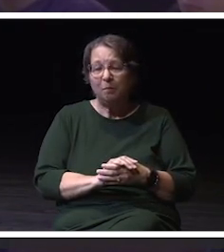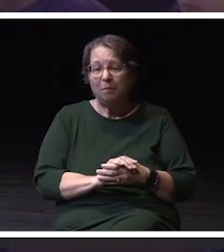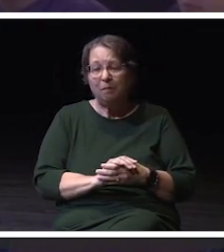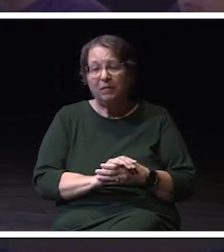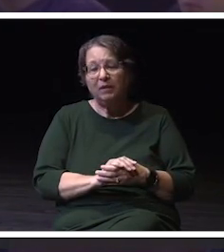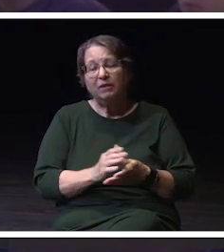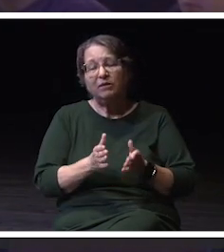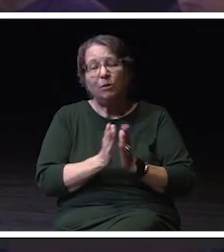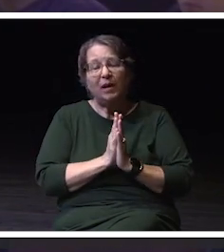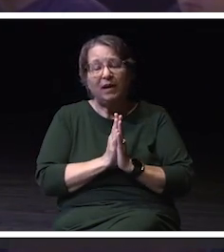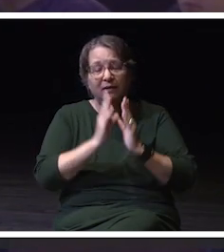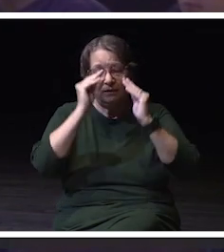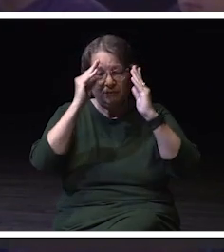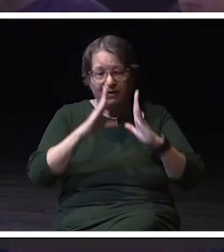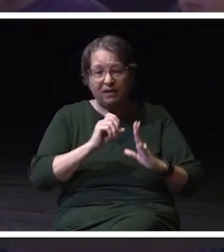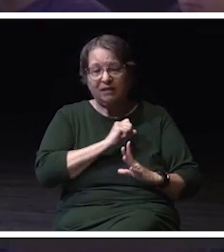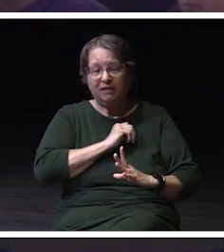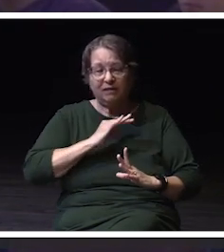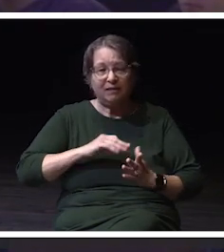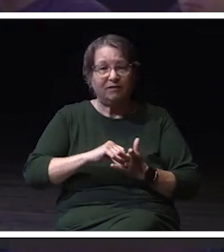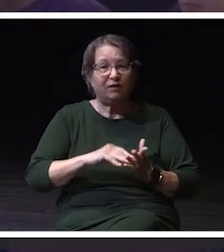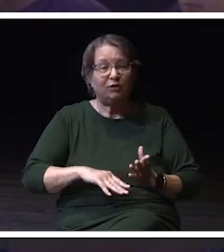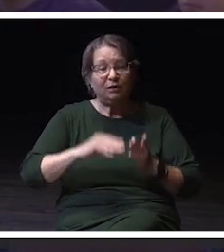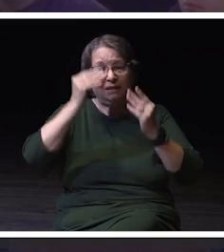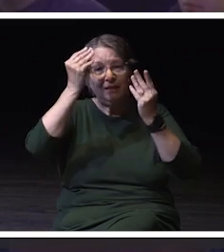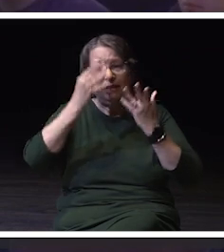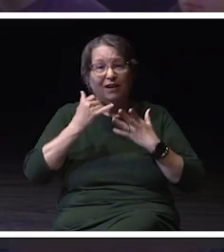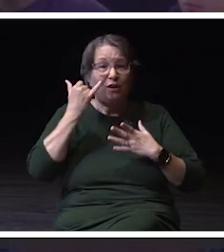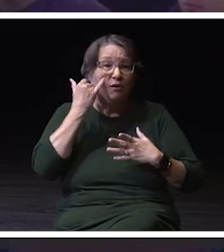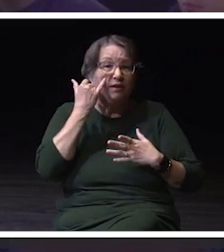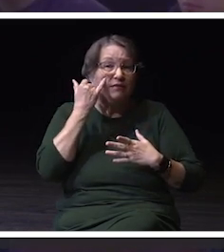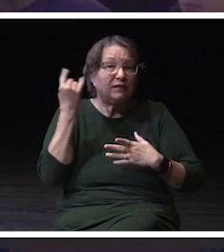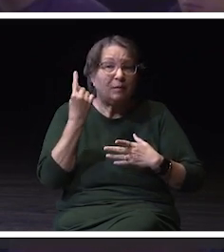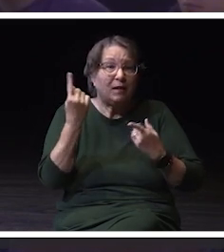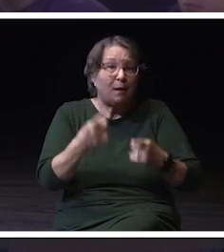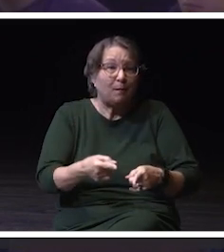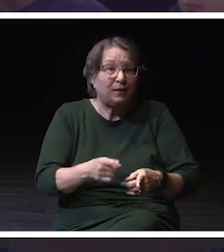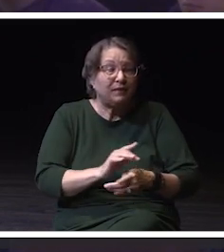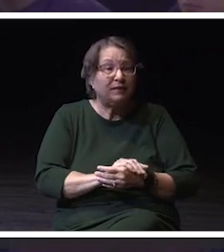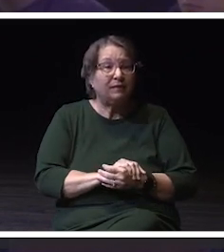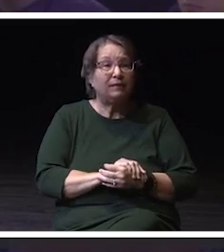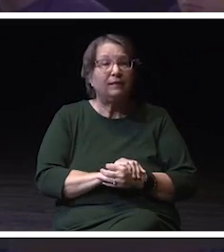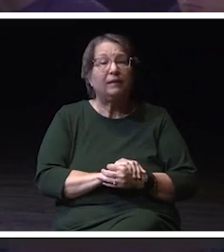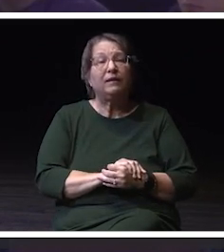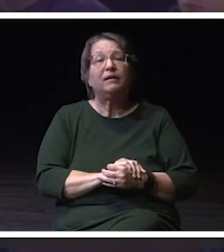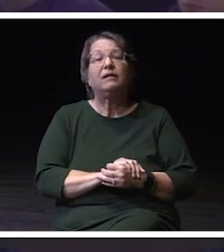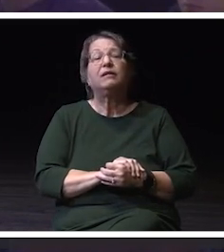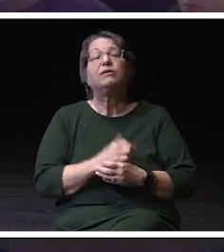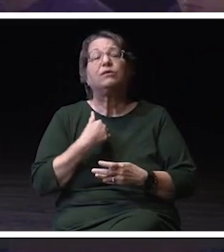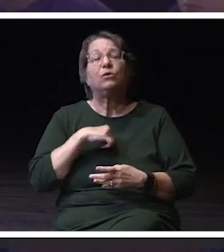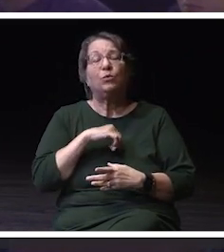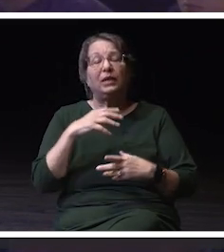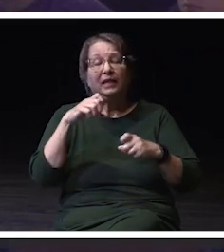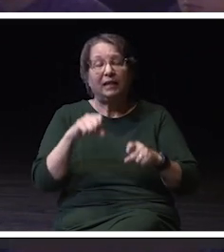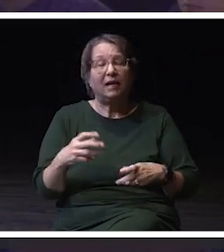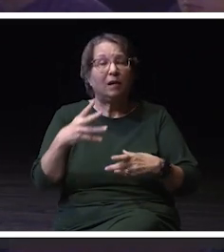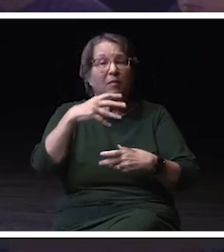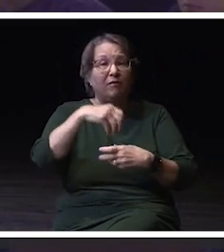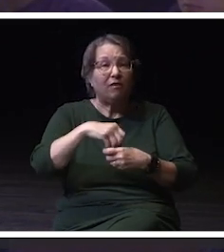and foremost, is to let us know when you know of something, so we can engage those groups in a positive manner.